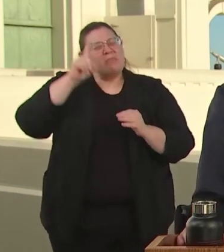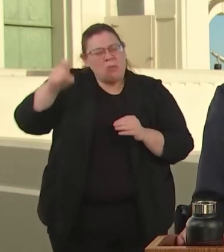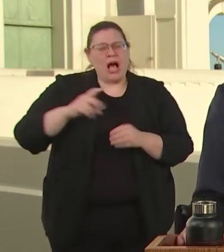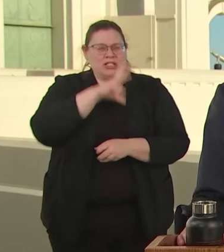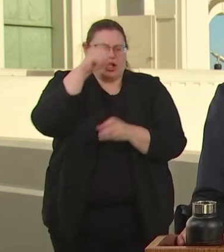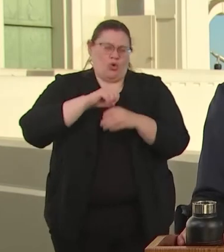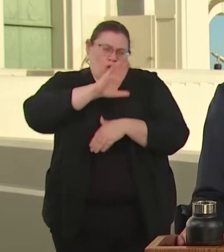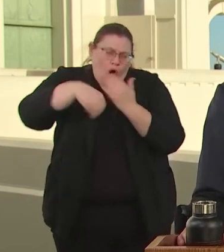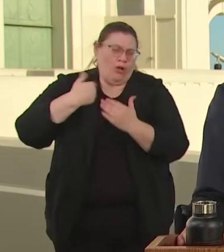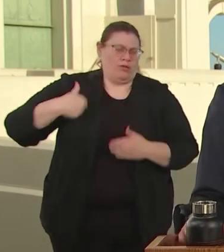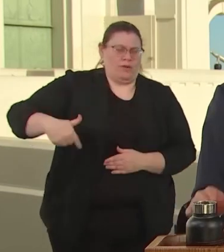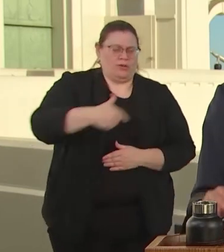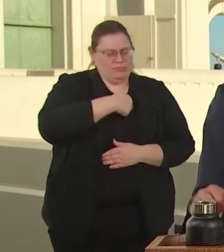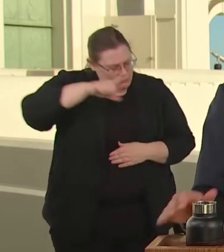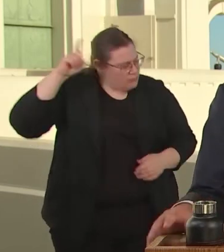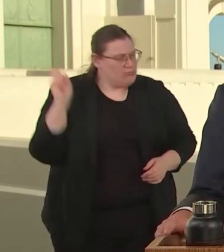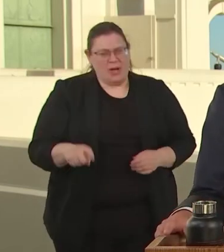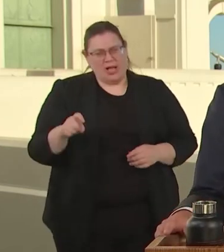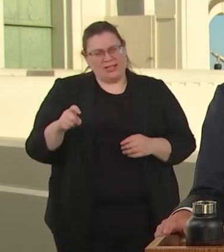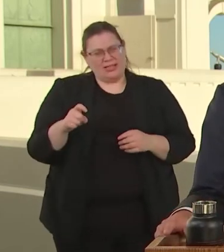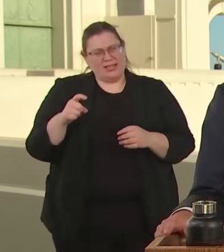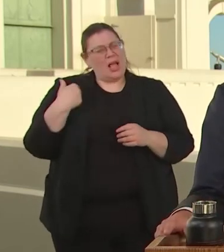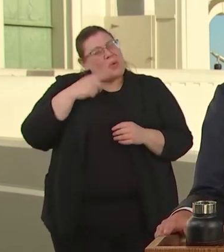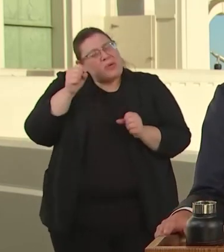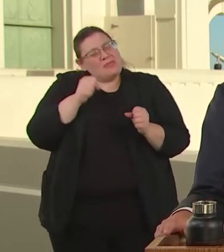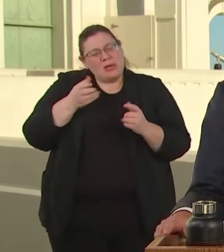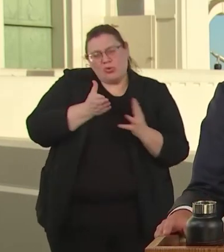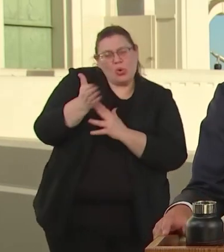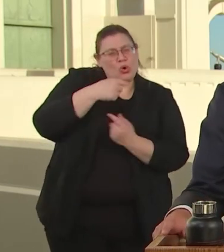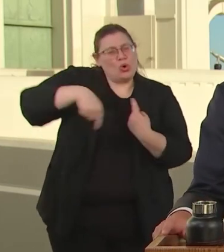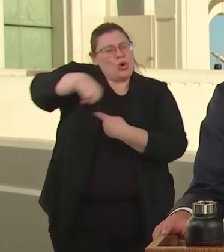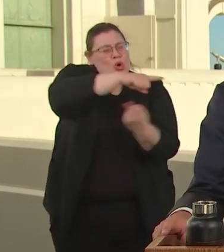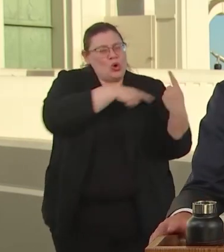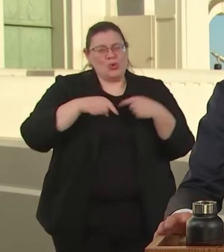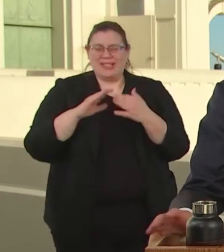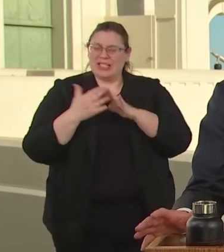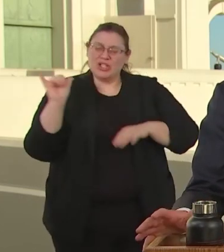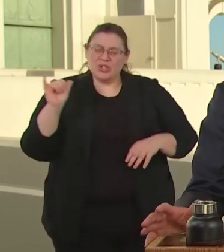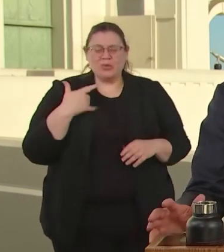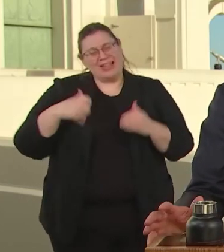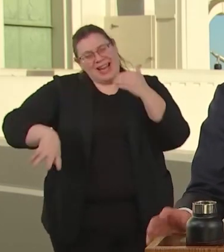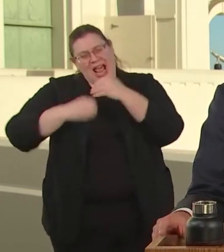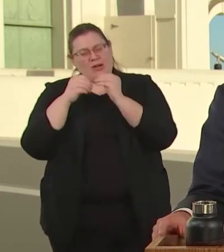WE NEED MORE TRANSIT AND WE NEED IT EVERYWHERE. WE NEED MORE WALKABLE AND BIKABLE COMMUNITIES.